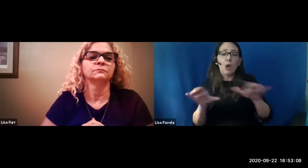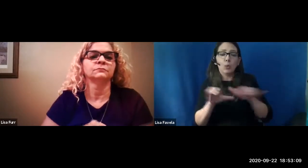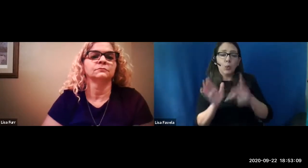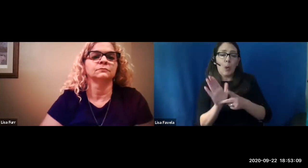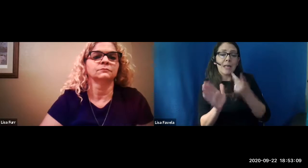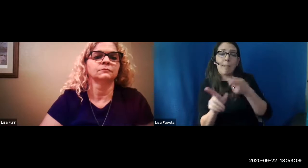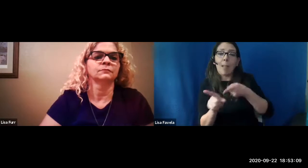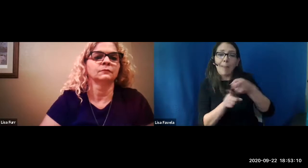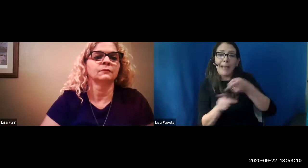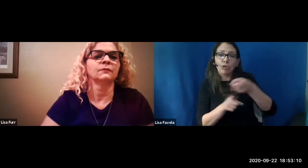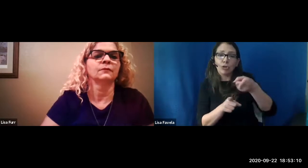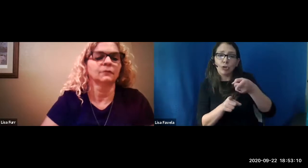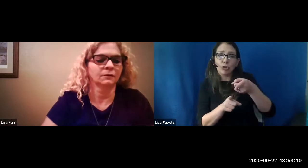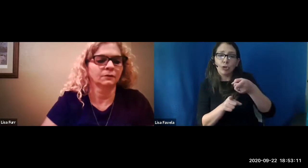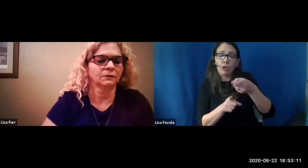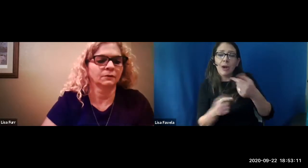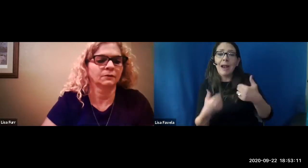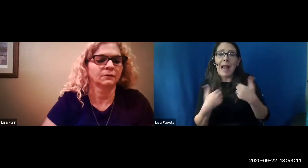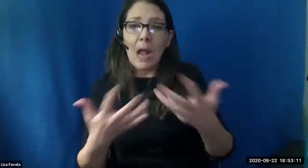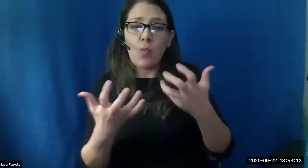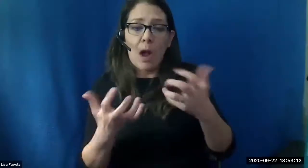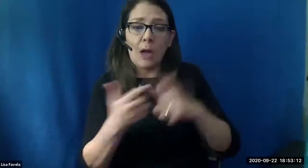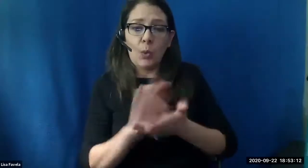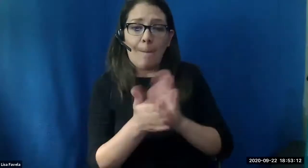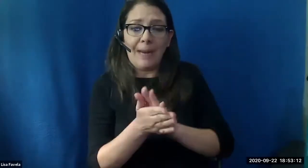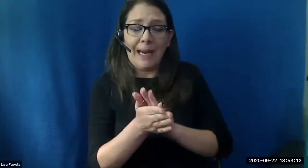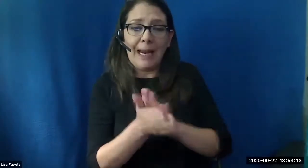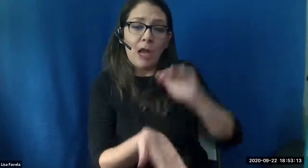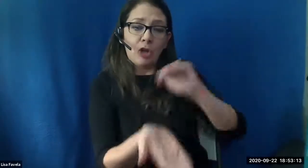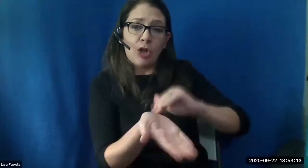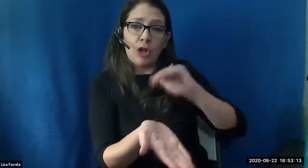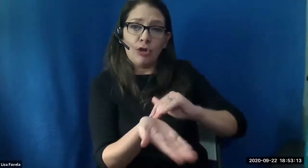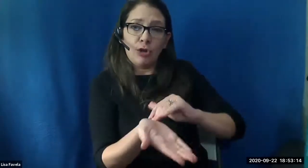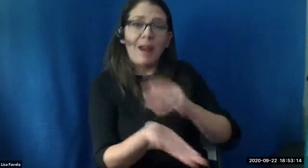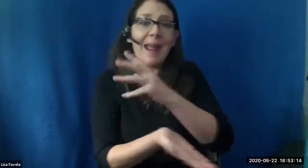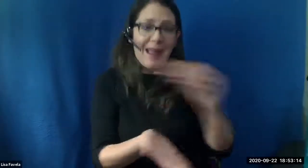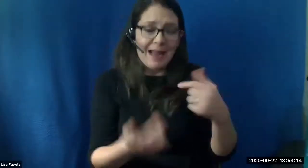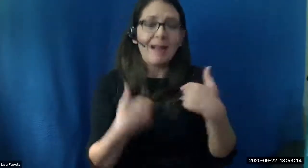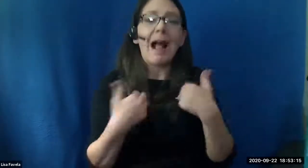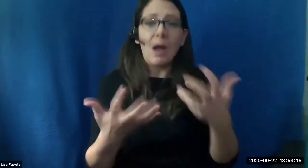i want to be a doctor and i want to be